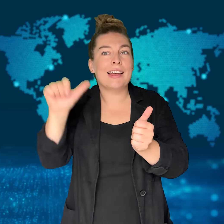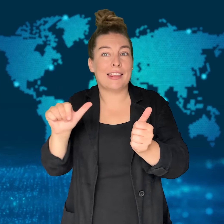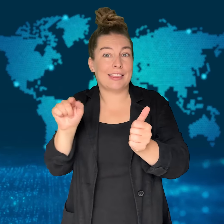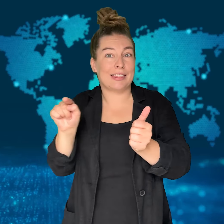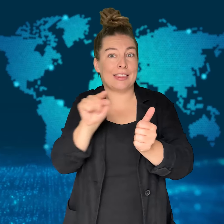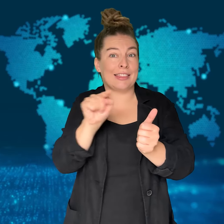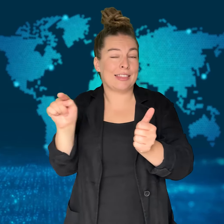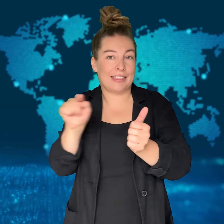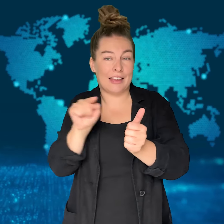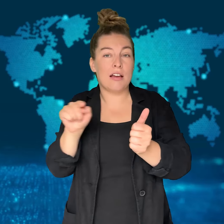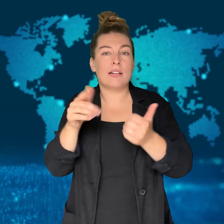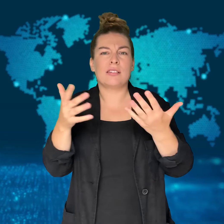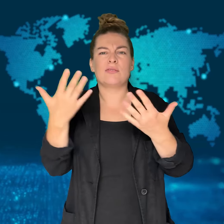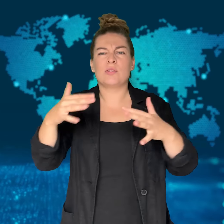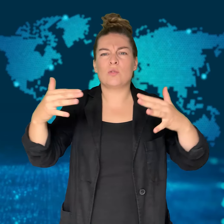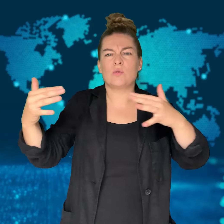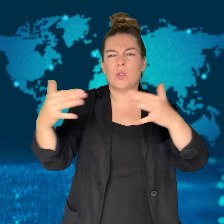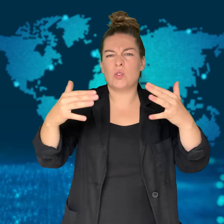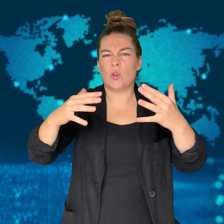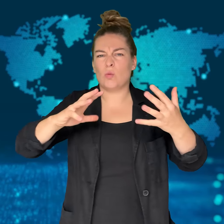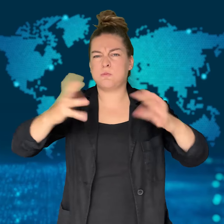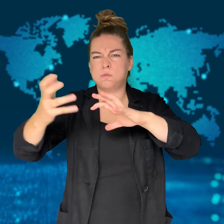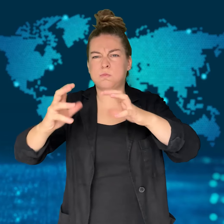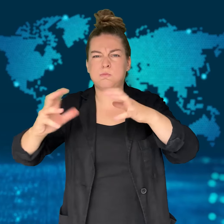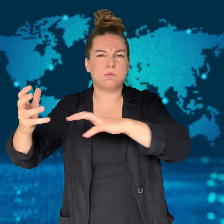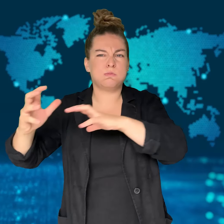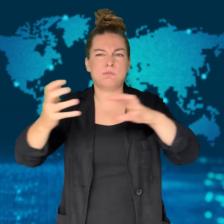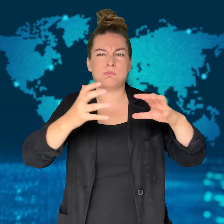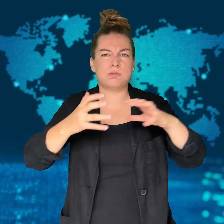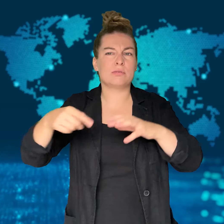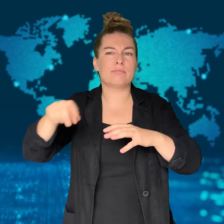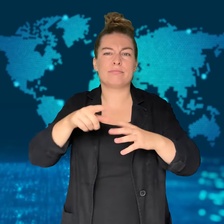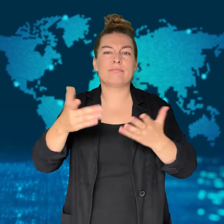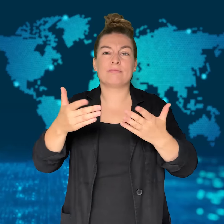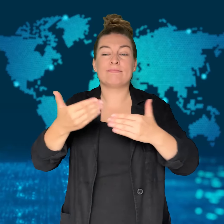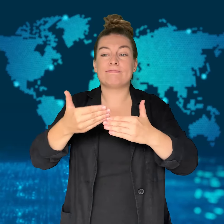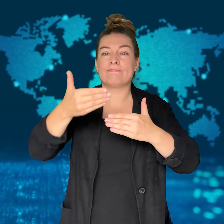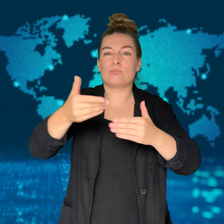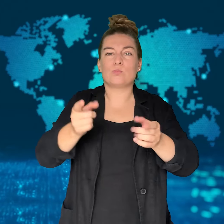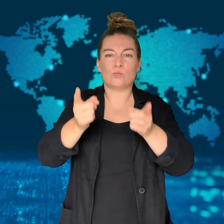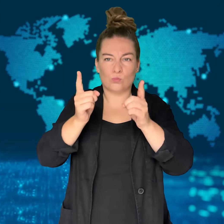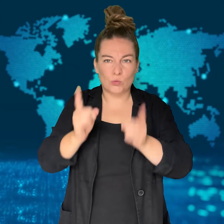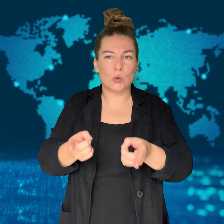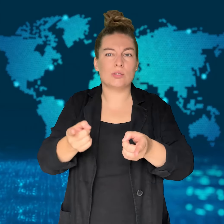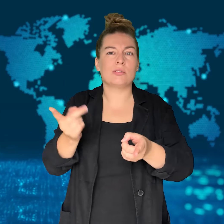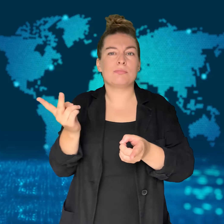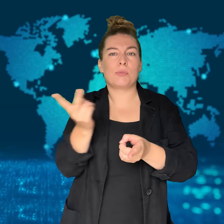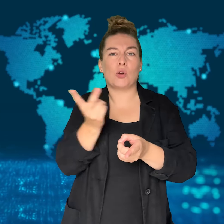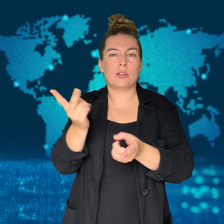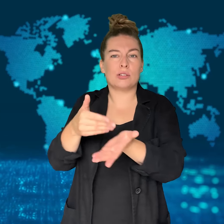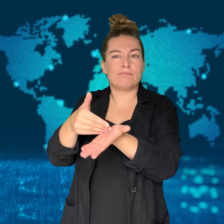Her father had served as Prime Minister prior to that.